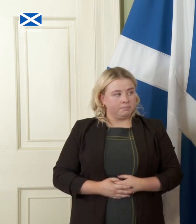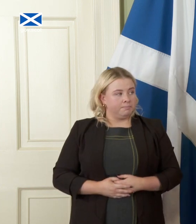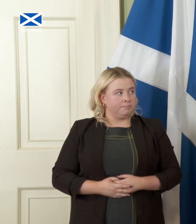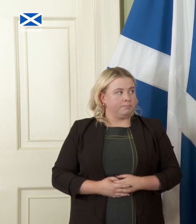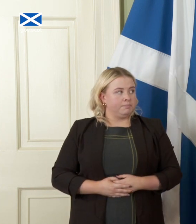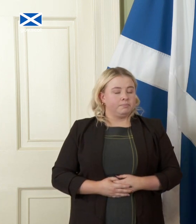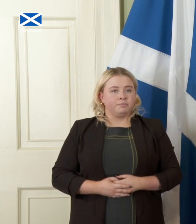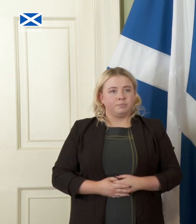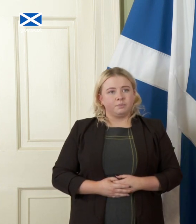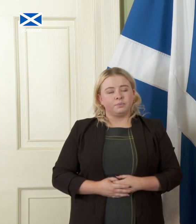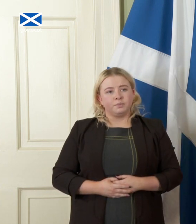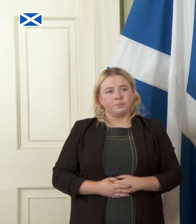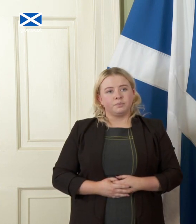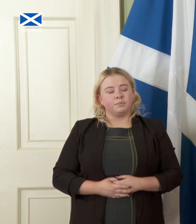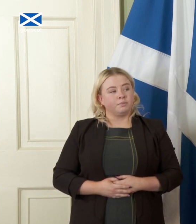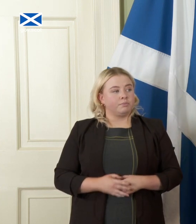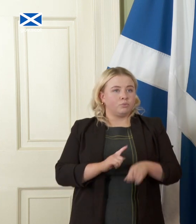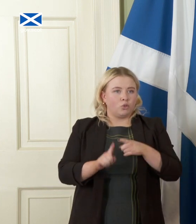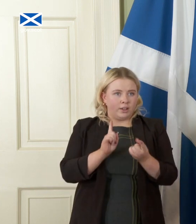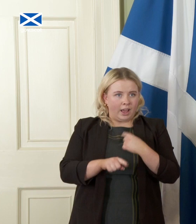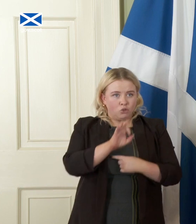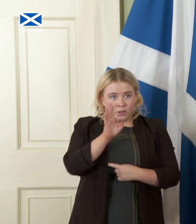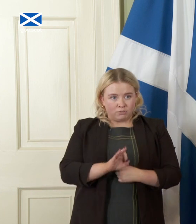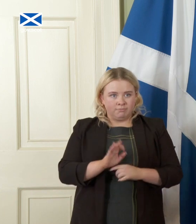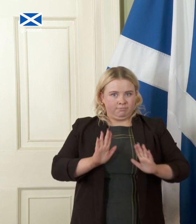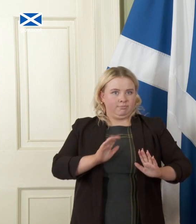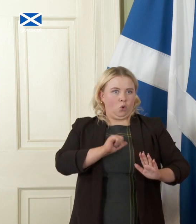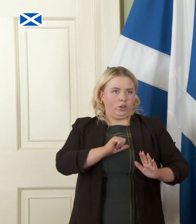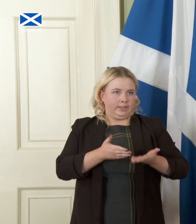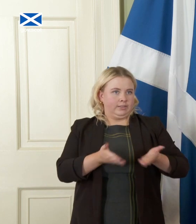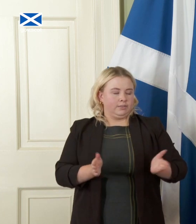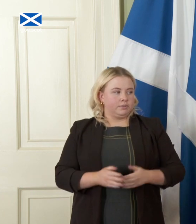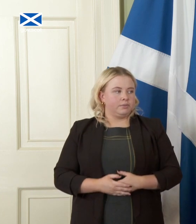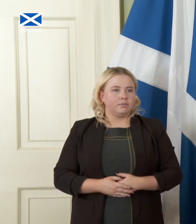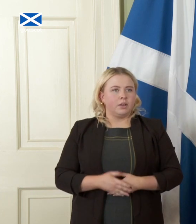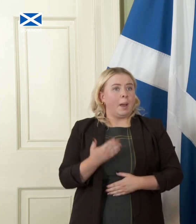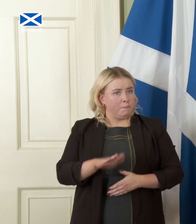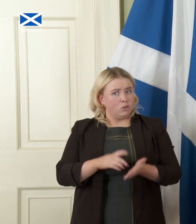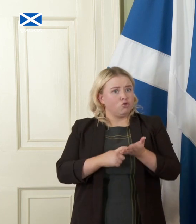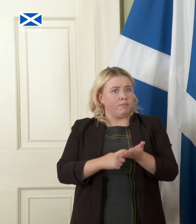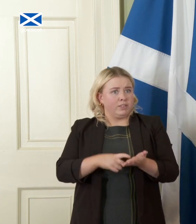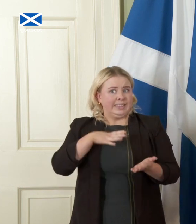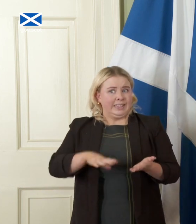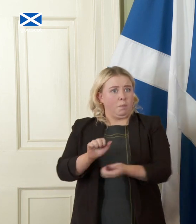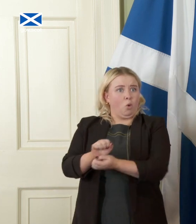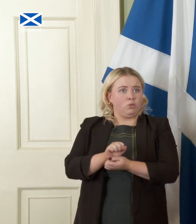Let me seek to answer that question candidly and I did reference the need for borrowing